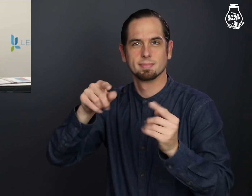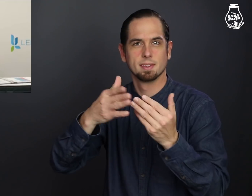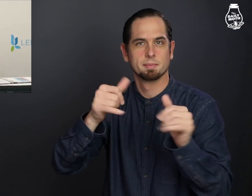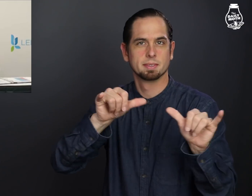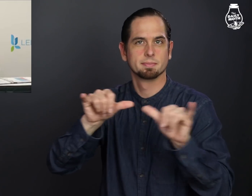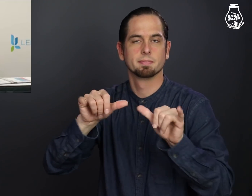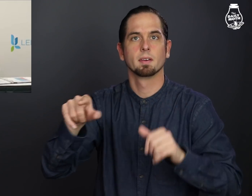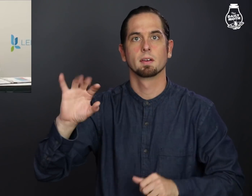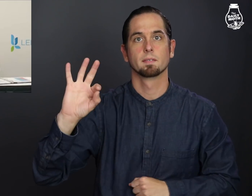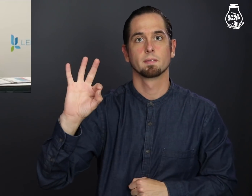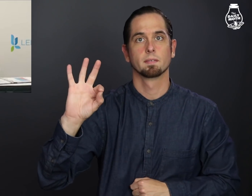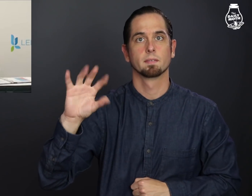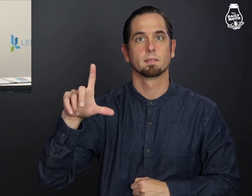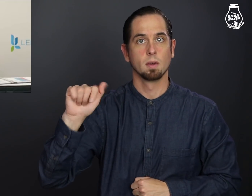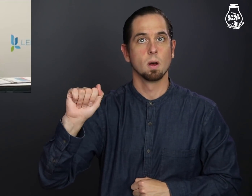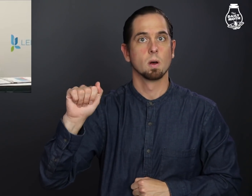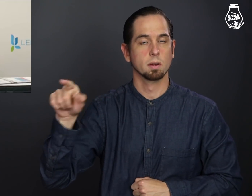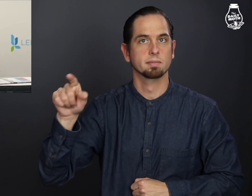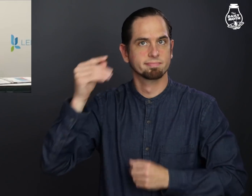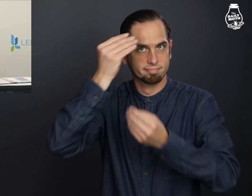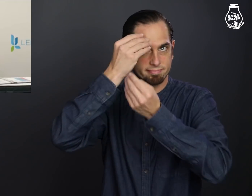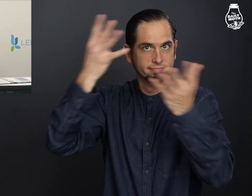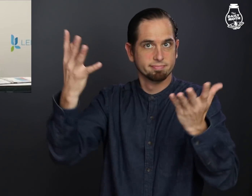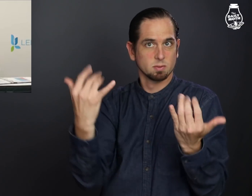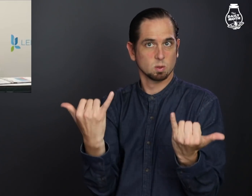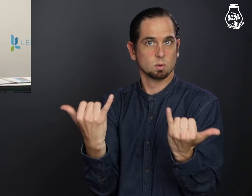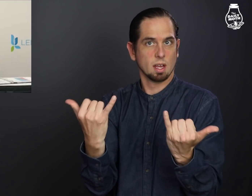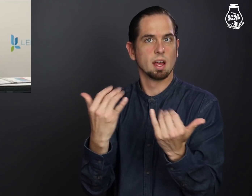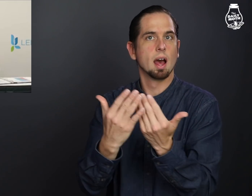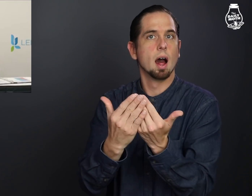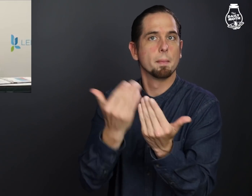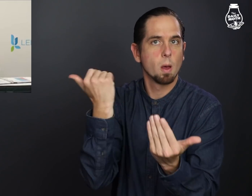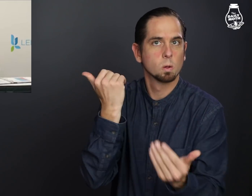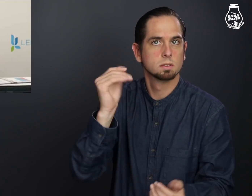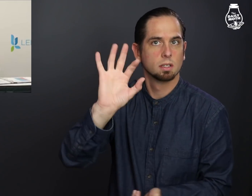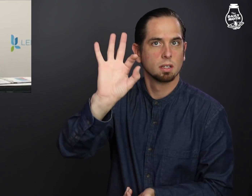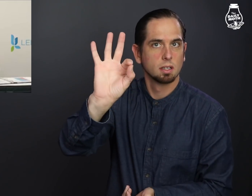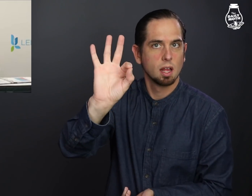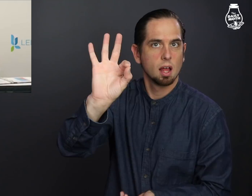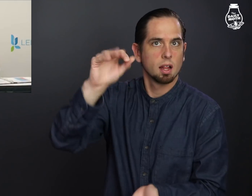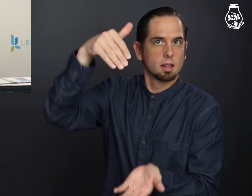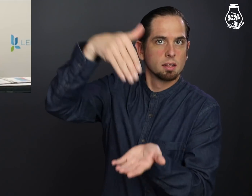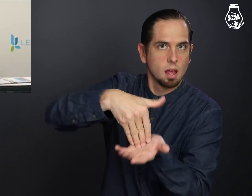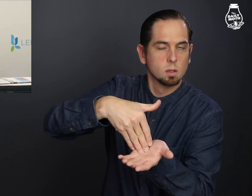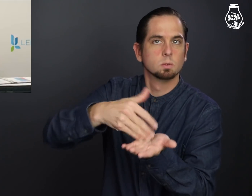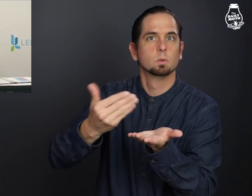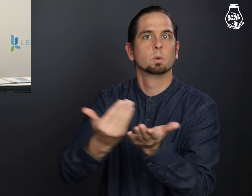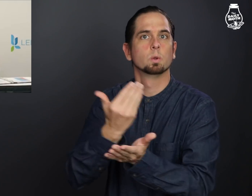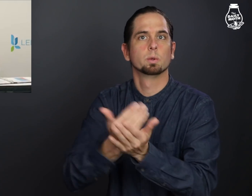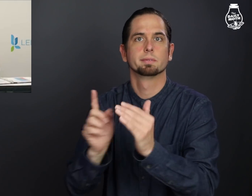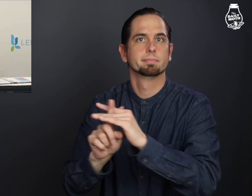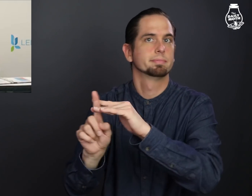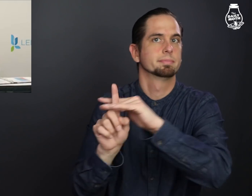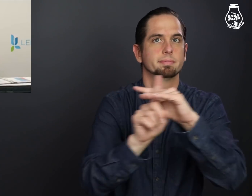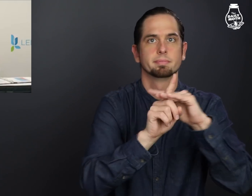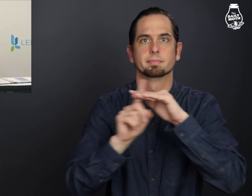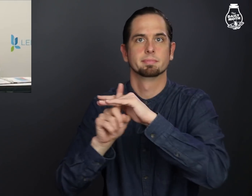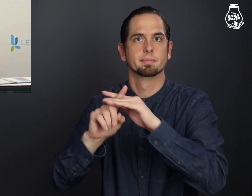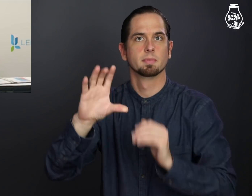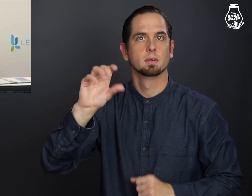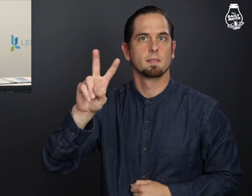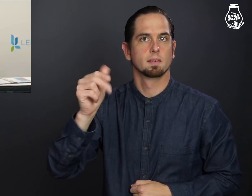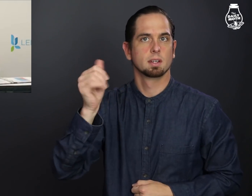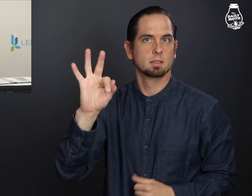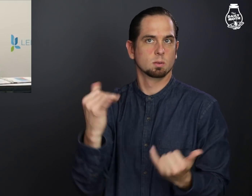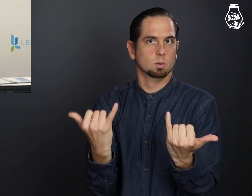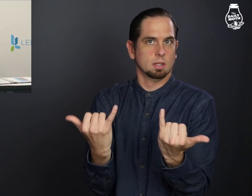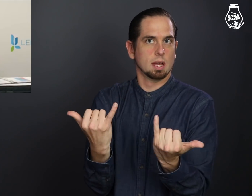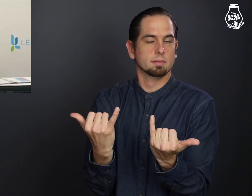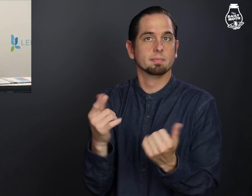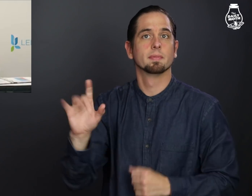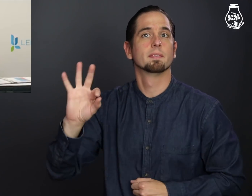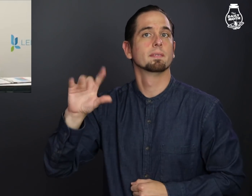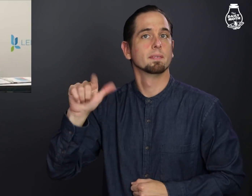Florida reported almost 9,000 new cases of Covid-19 today.